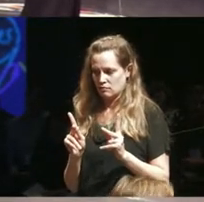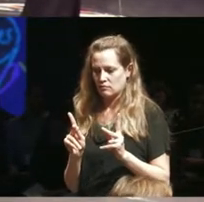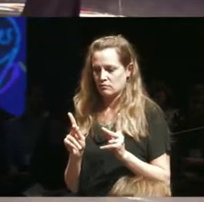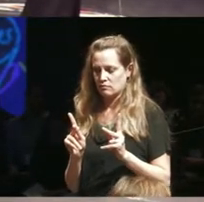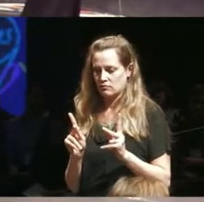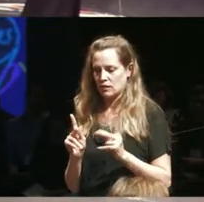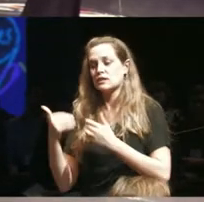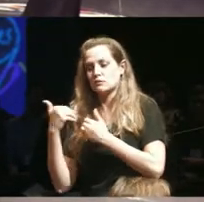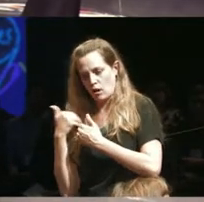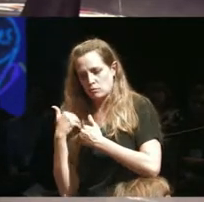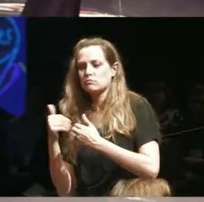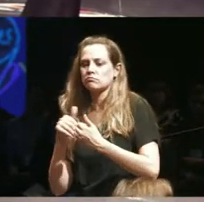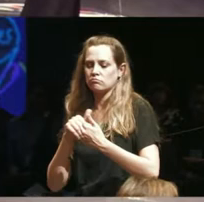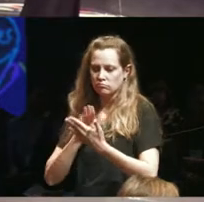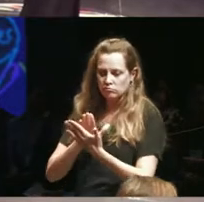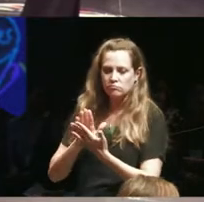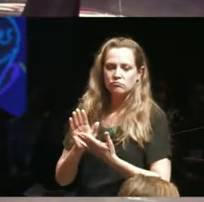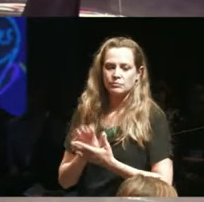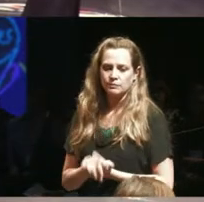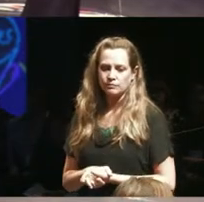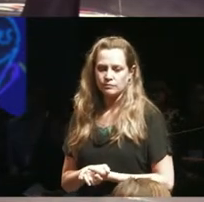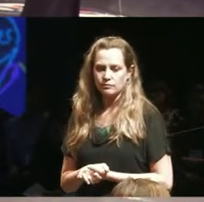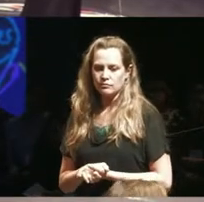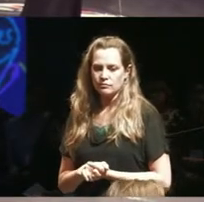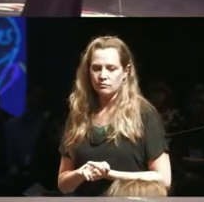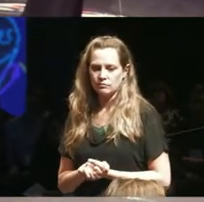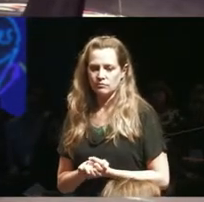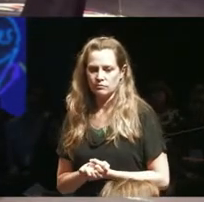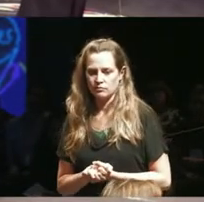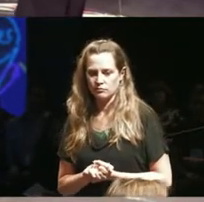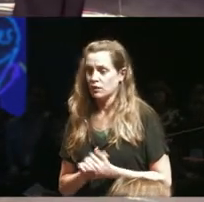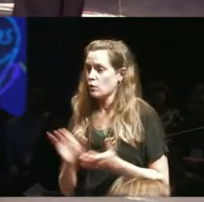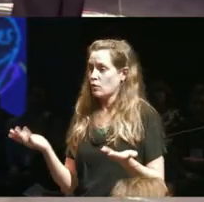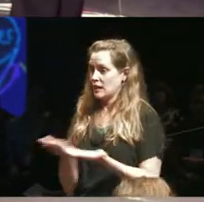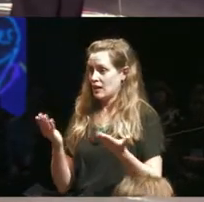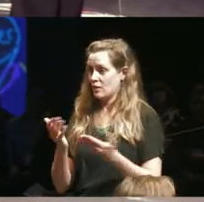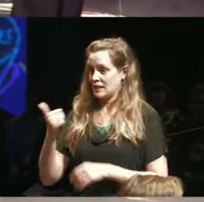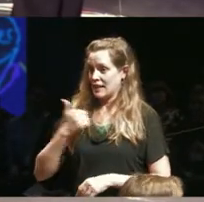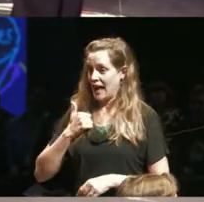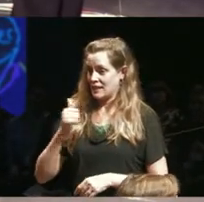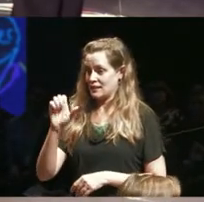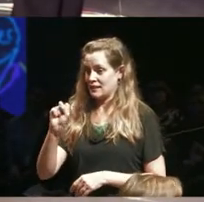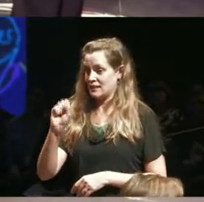responsible way we're also here as part of Canadian scene and lots of different